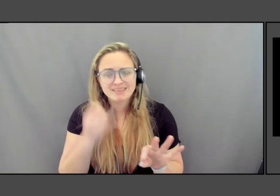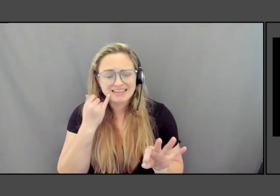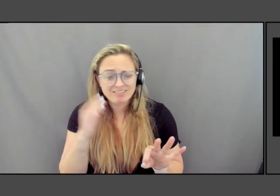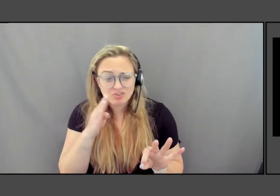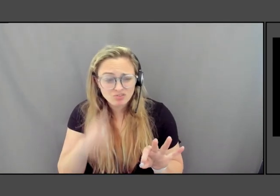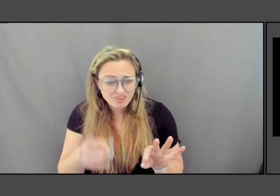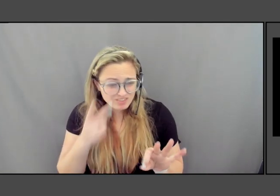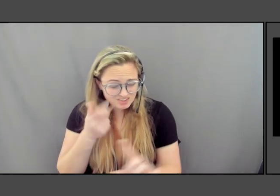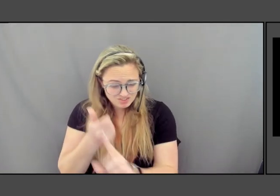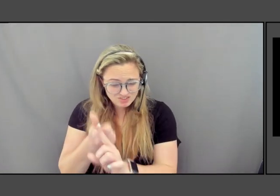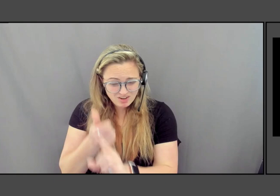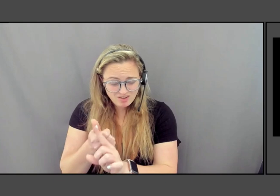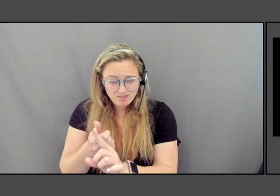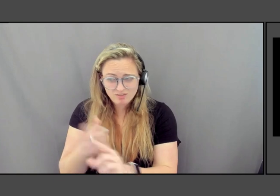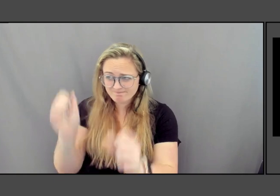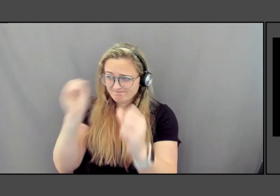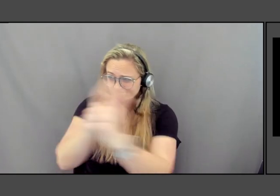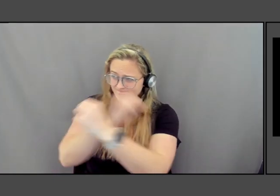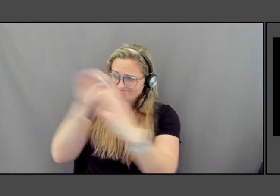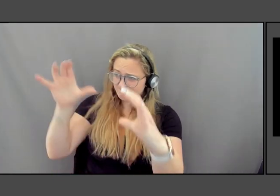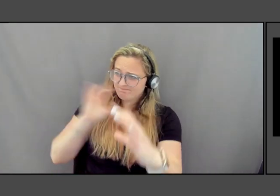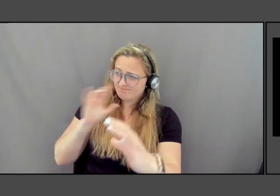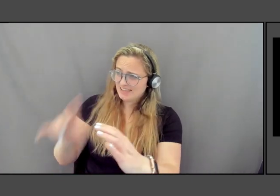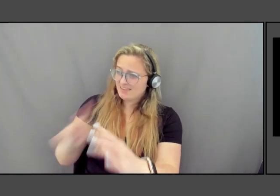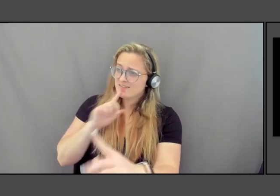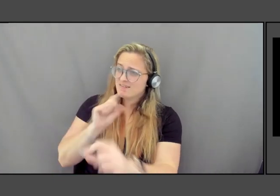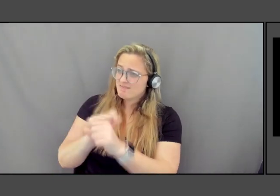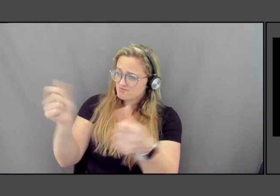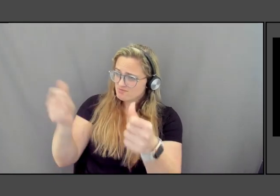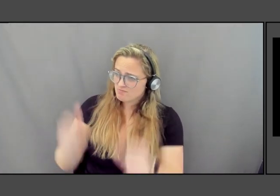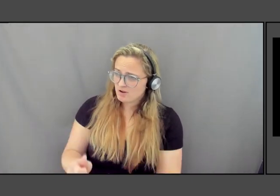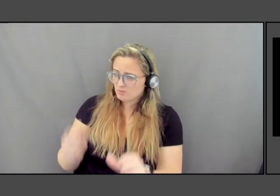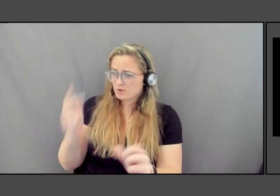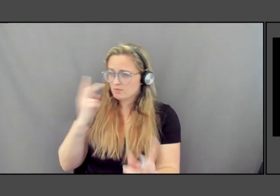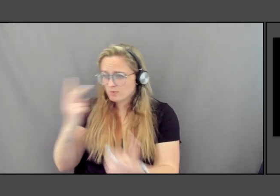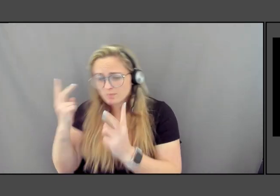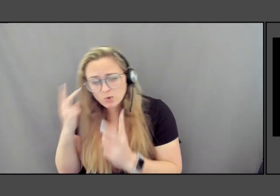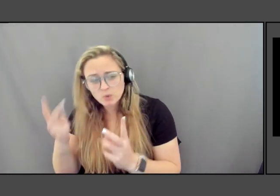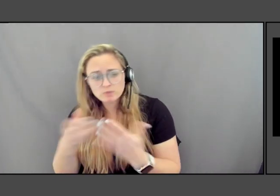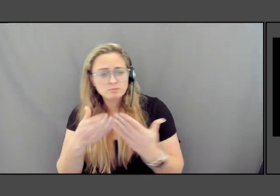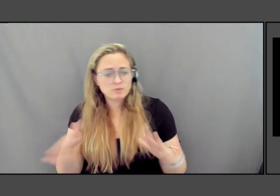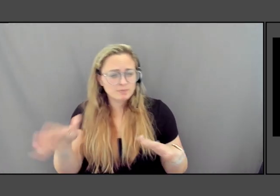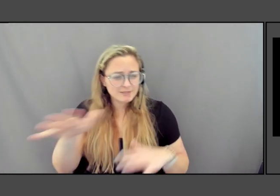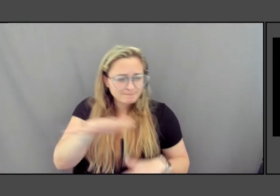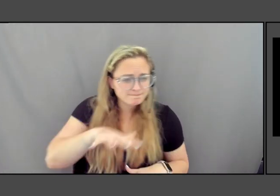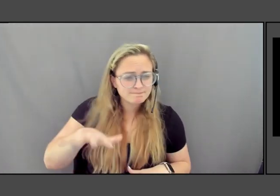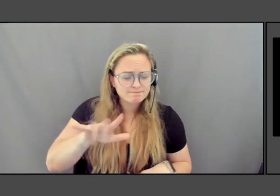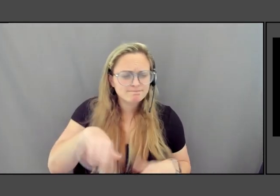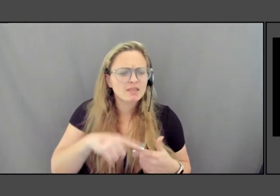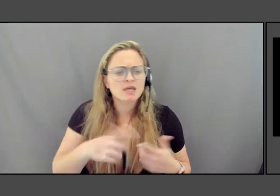reflected in the monuments and the memorials and the public spaces, then how important can we be?